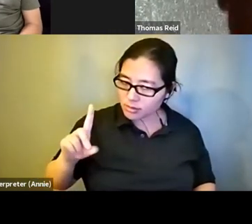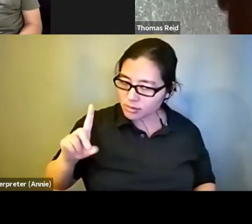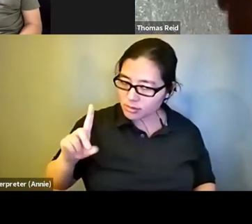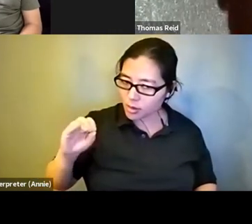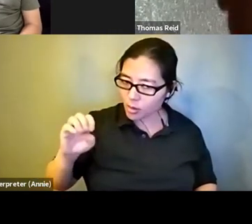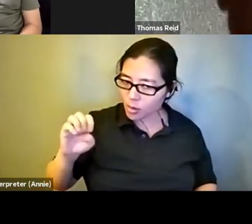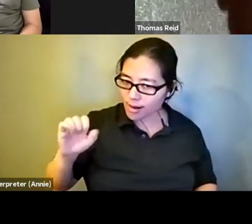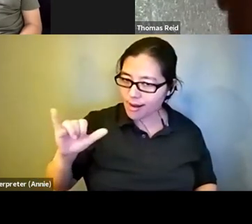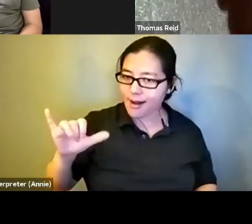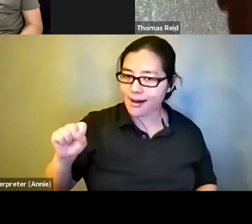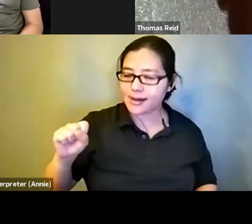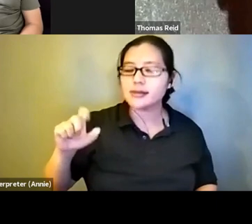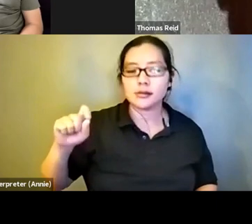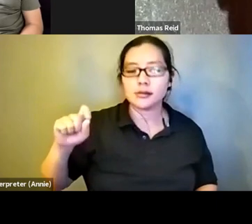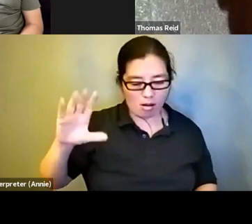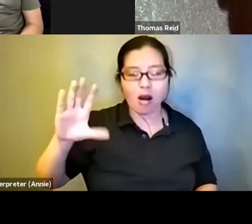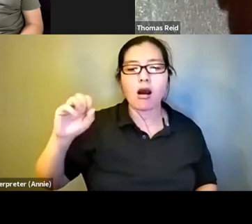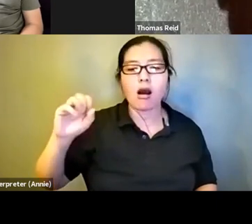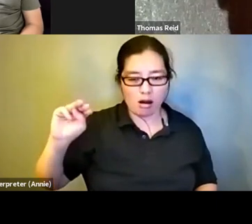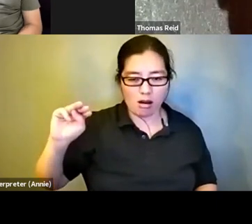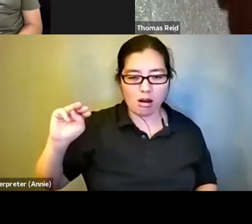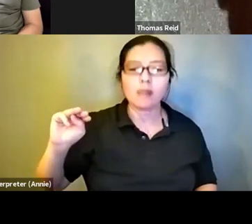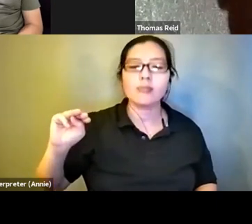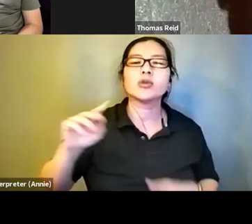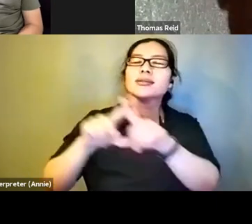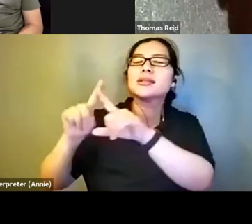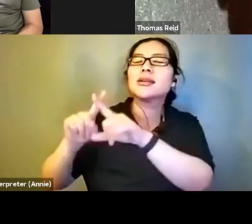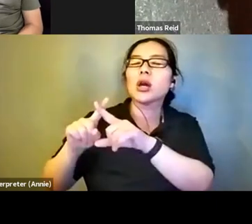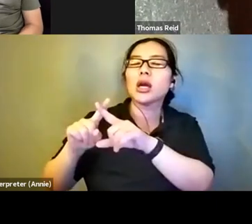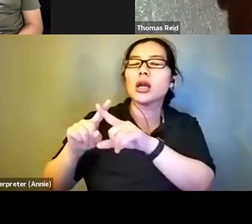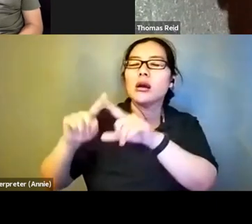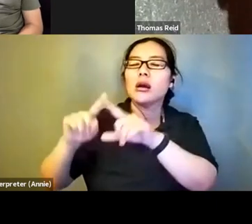. There are forms there to contact us. There's contact information if you want to talk.